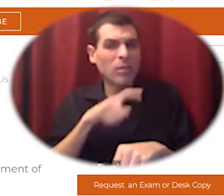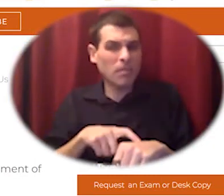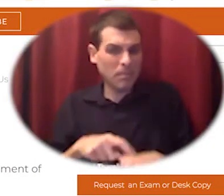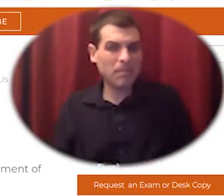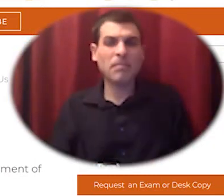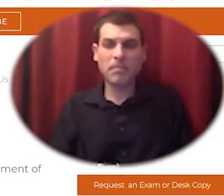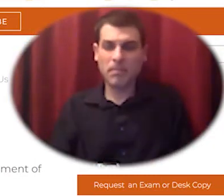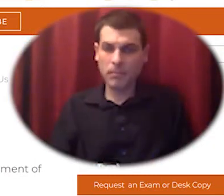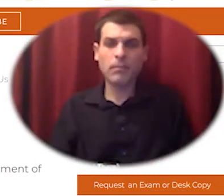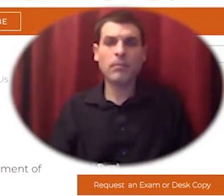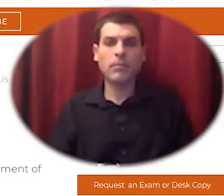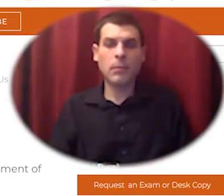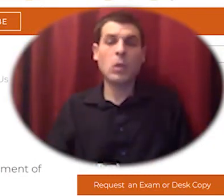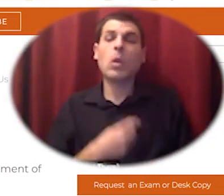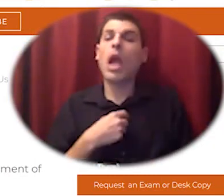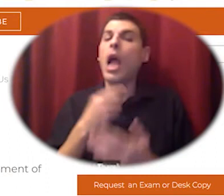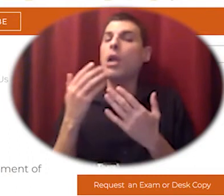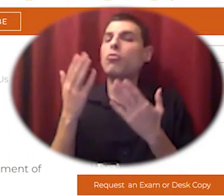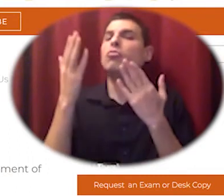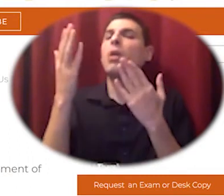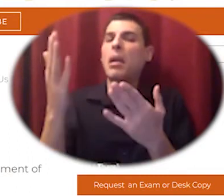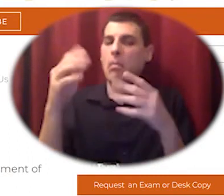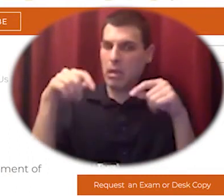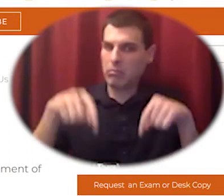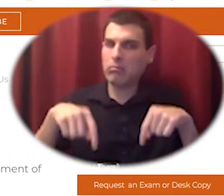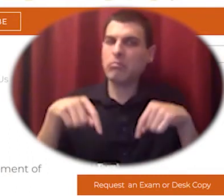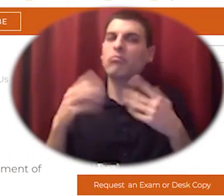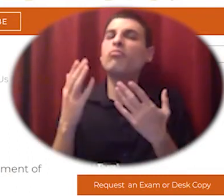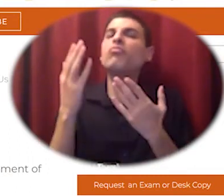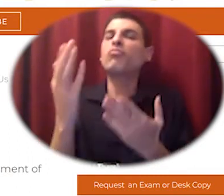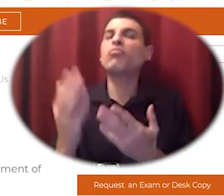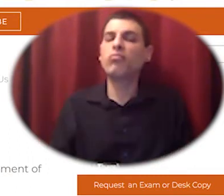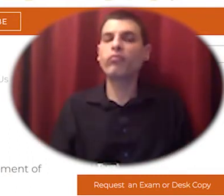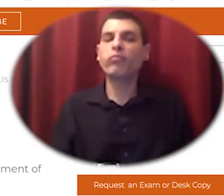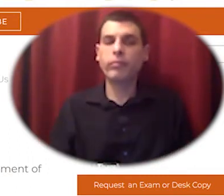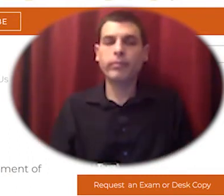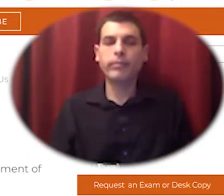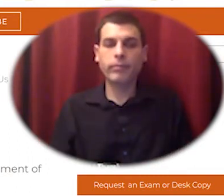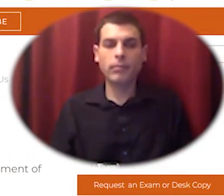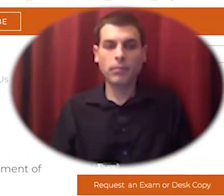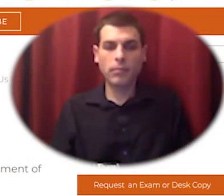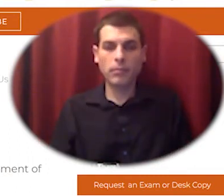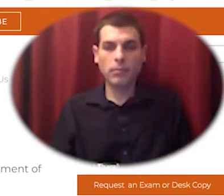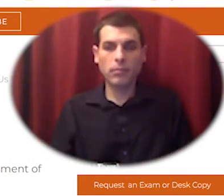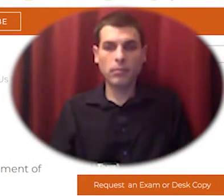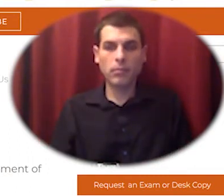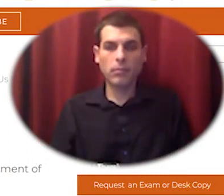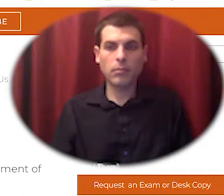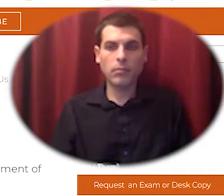i highly recommend this book um pick it up and learn a couple things that are really within our context of california